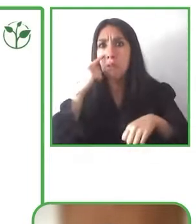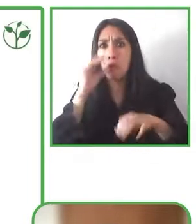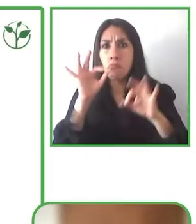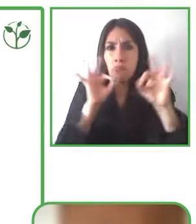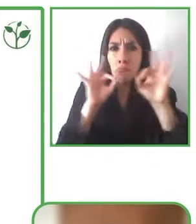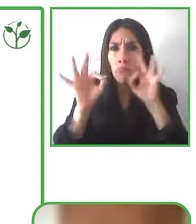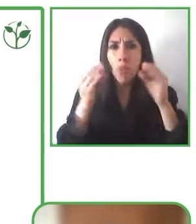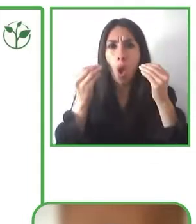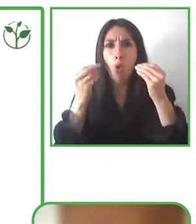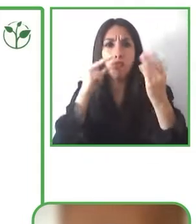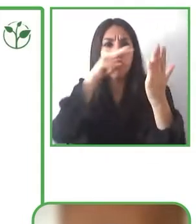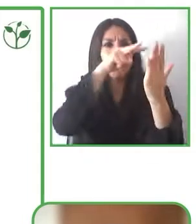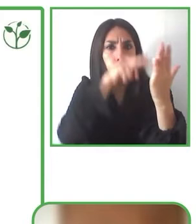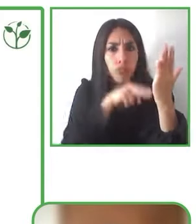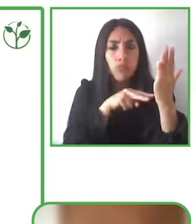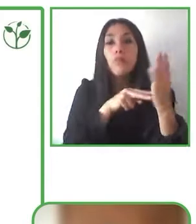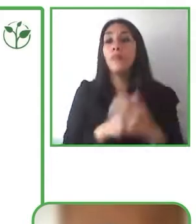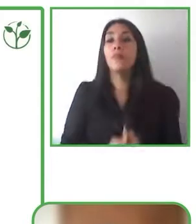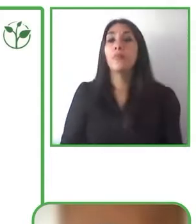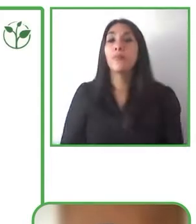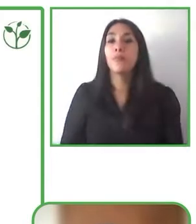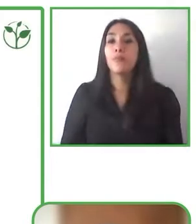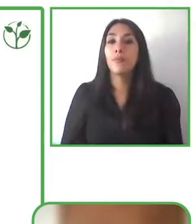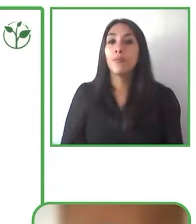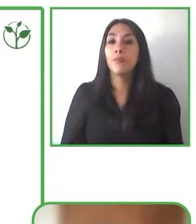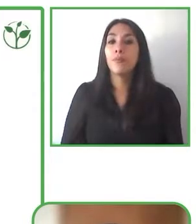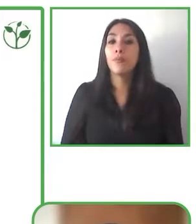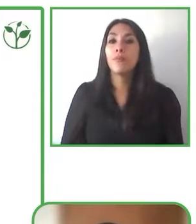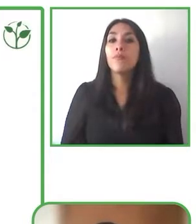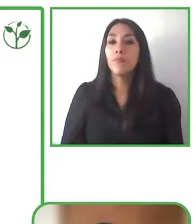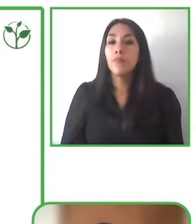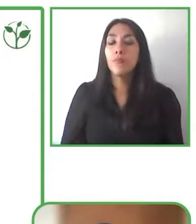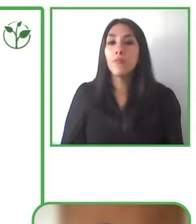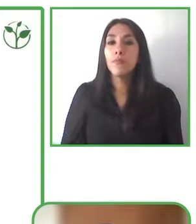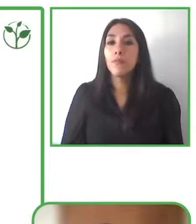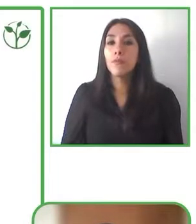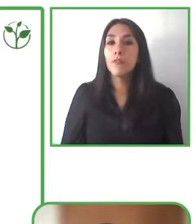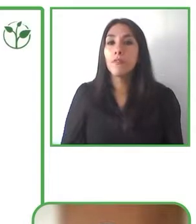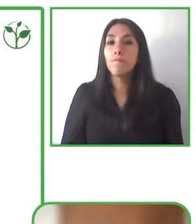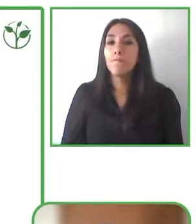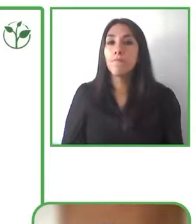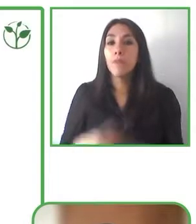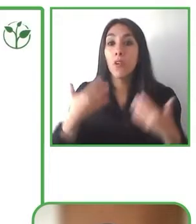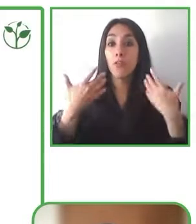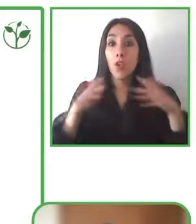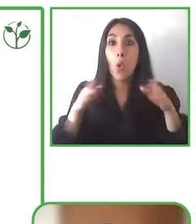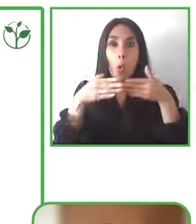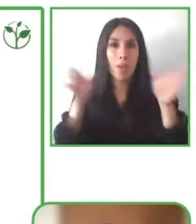qualitatively the possibility of open these options for new audiences that